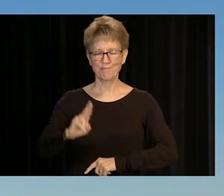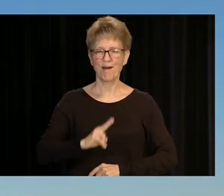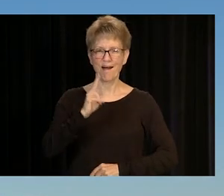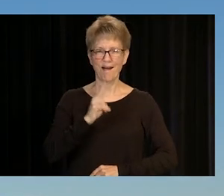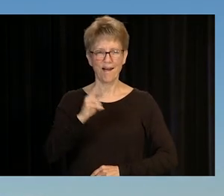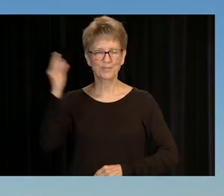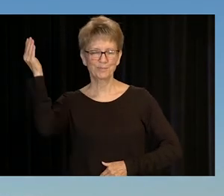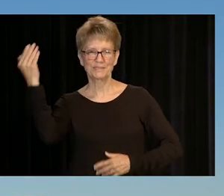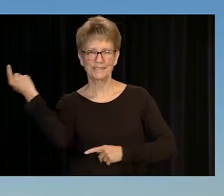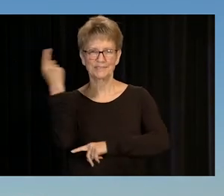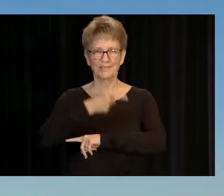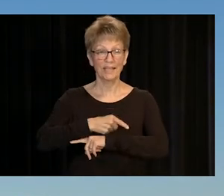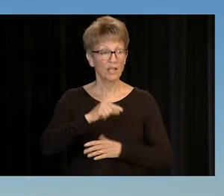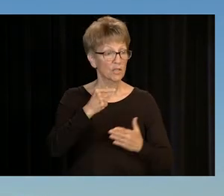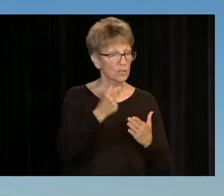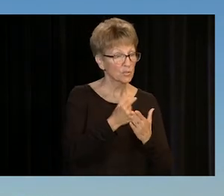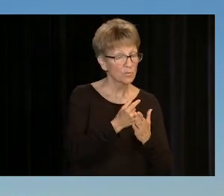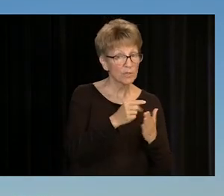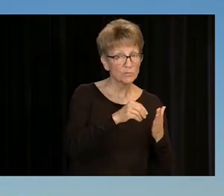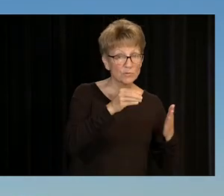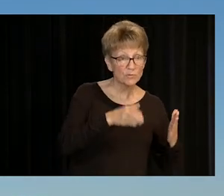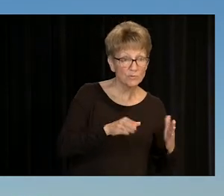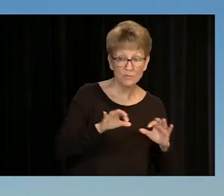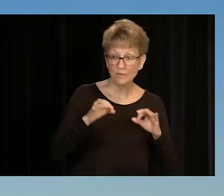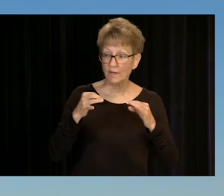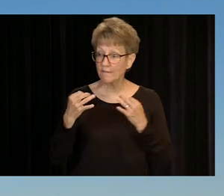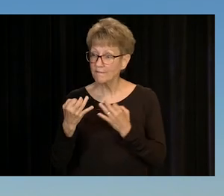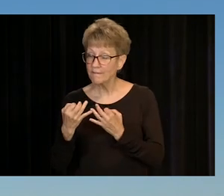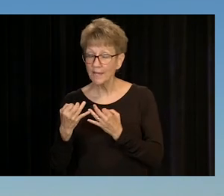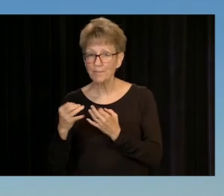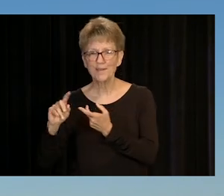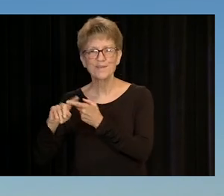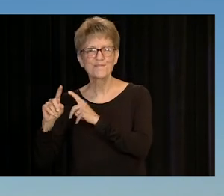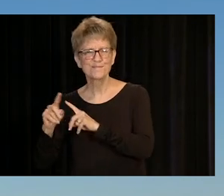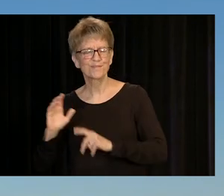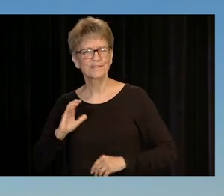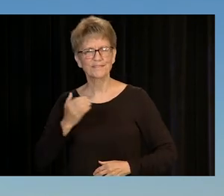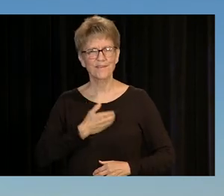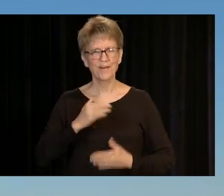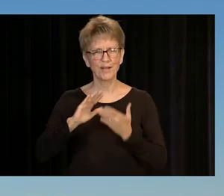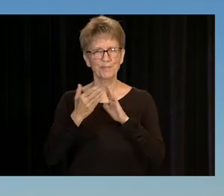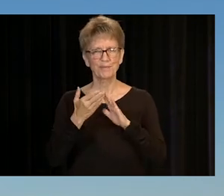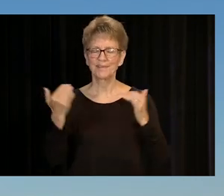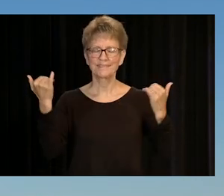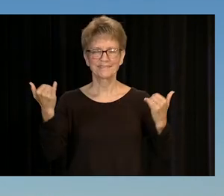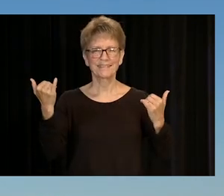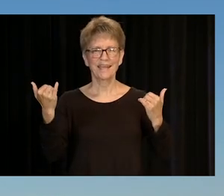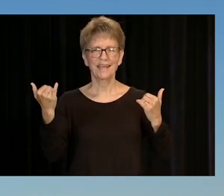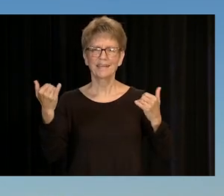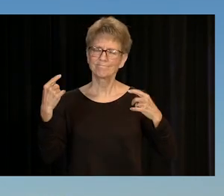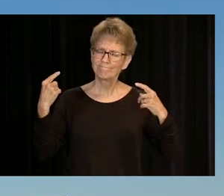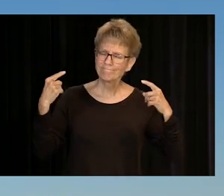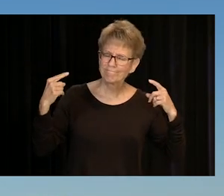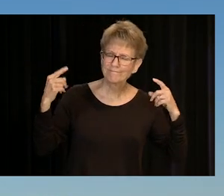GRADUATES, FAMILY, FRIENDS, AND BEAR COMMUNITY, TODAY WE CELEBRATE YOUR ACCOMPLISHMENTS